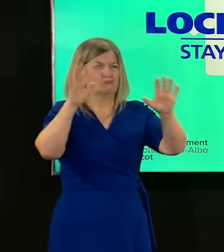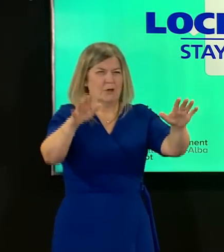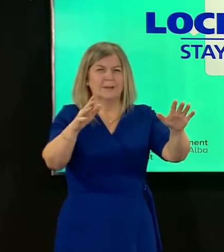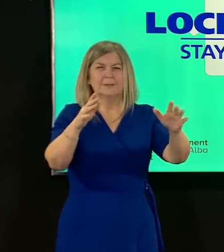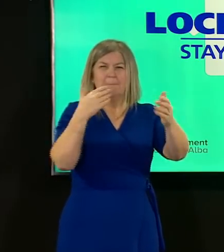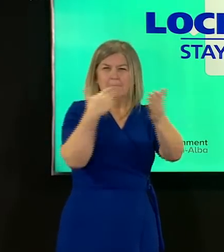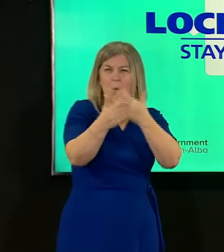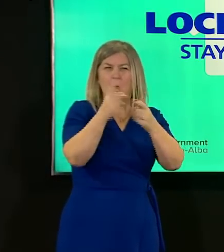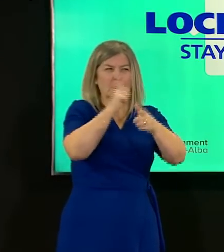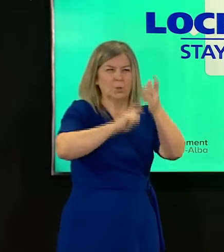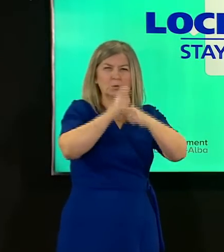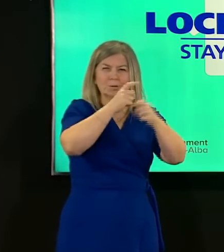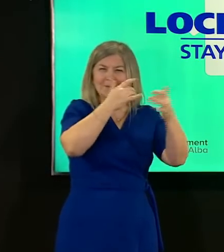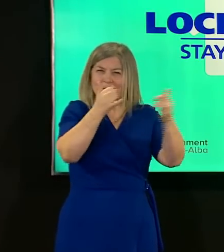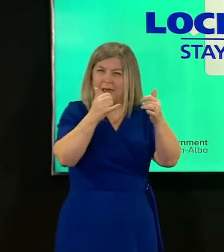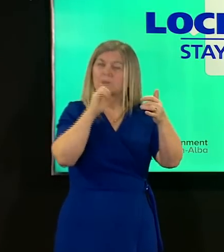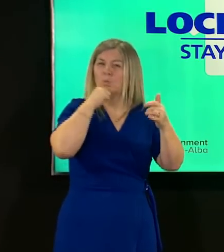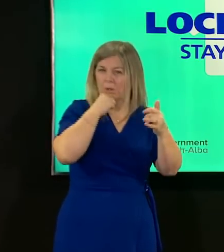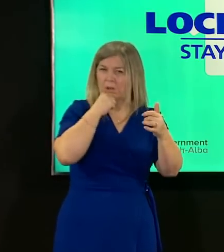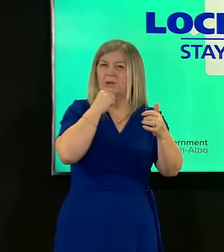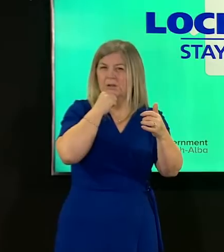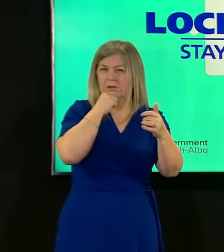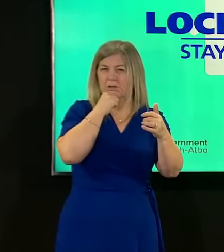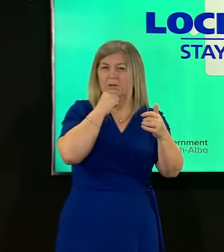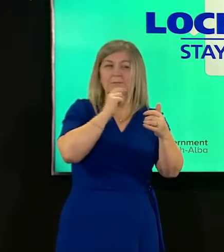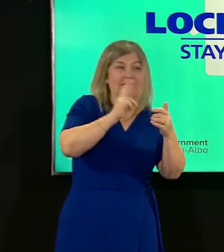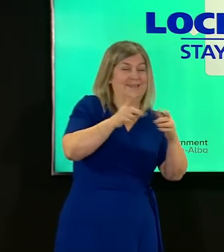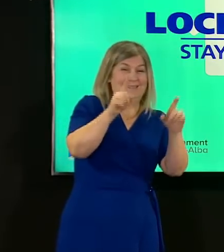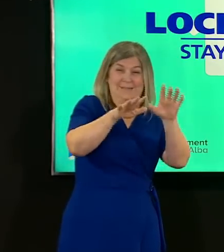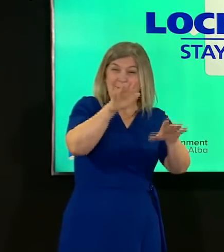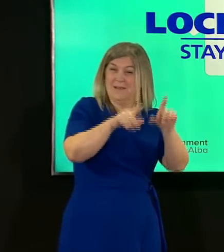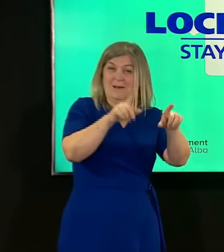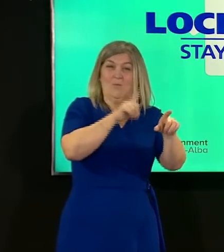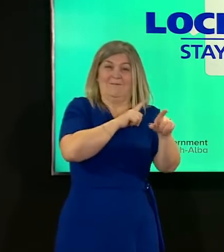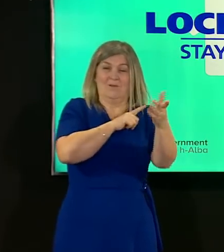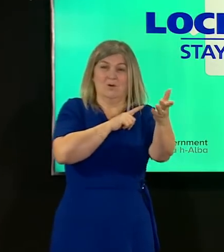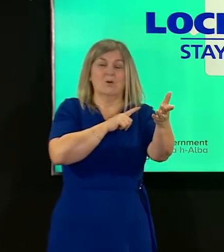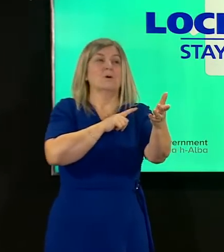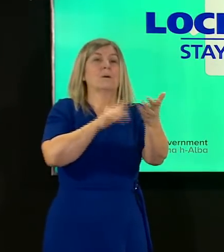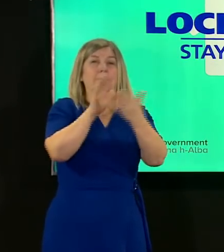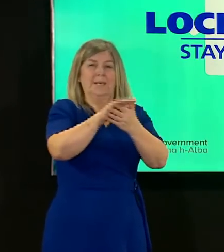testing again for the same reason to identify all the positive cases contain the outbreak